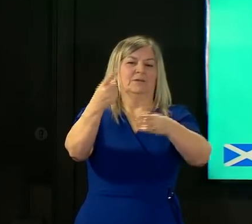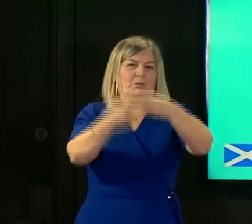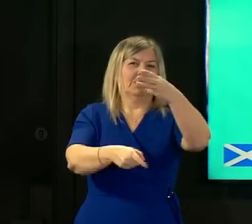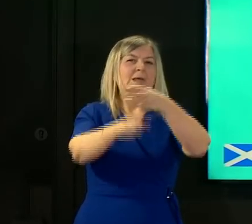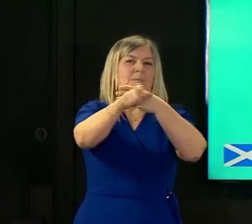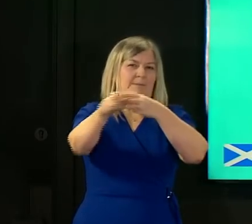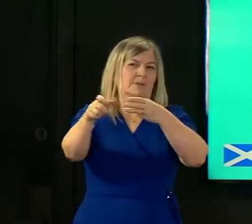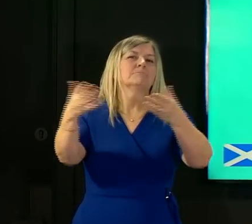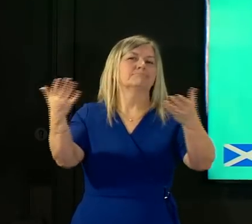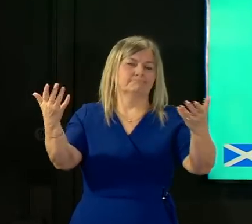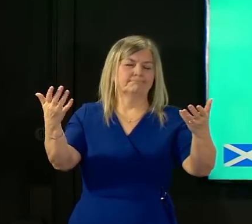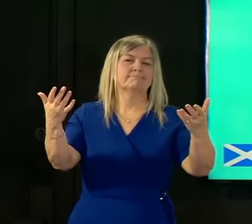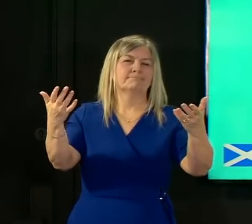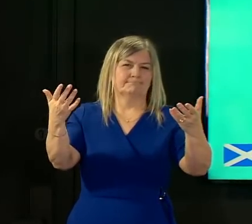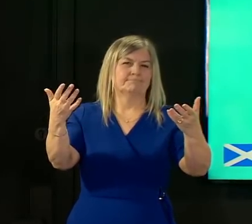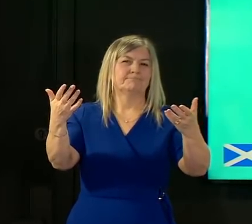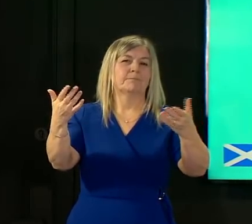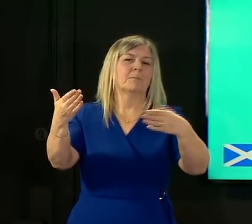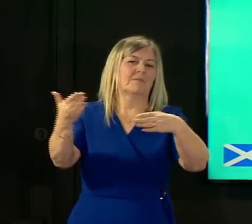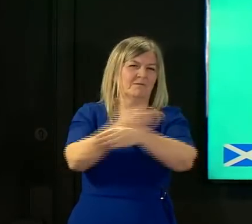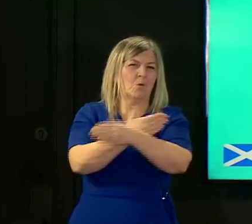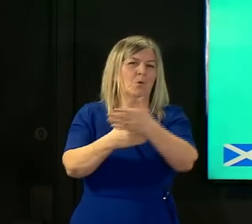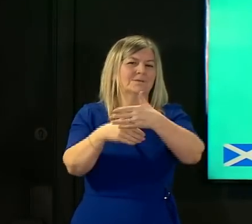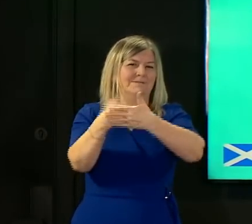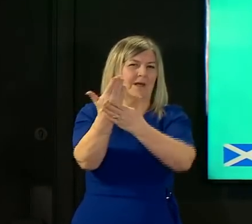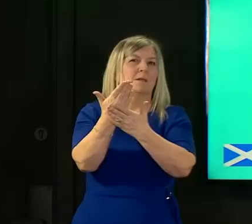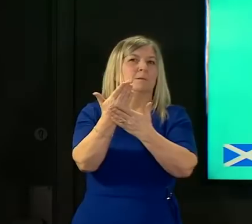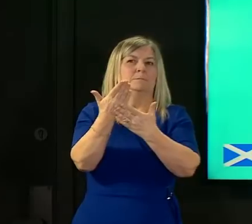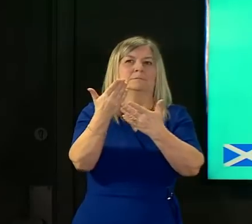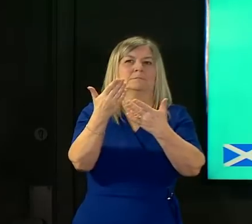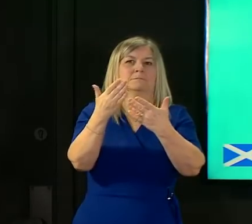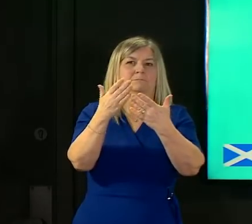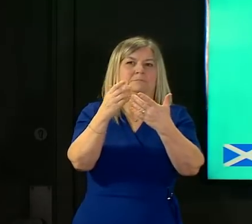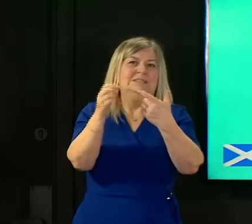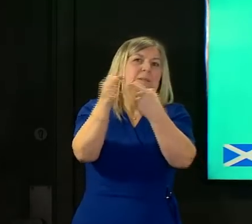return before they developed symptoms but the right thing to do the appropriate thing to do and the